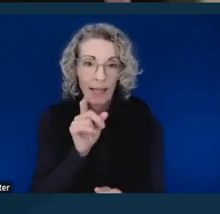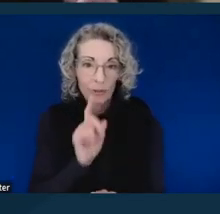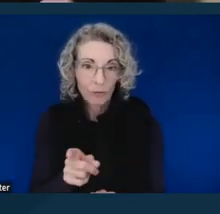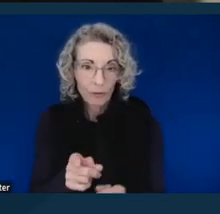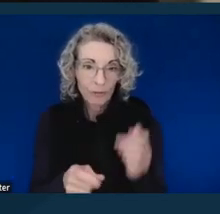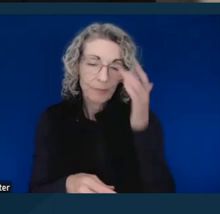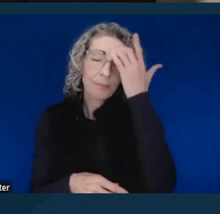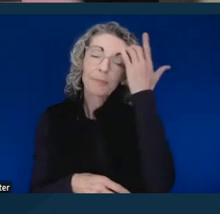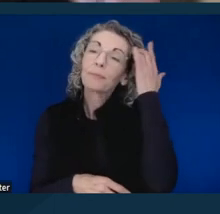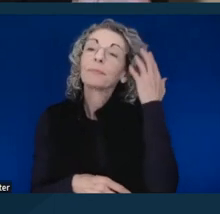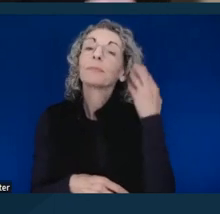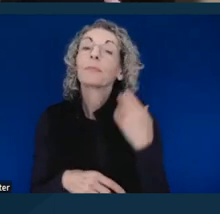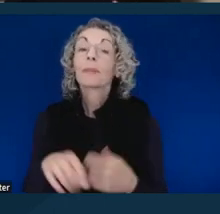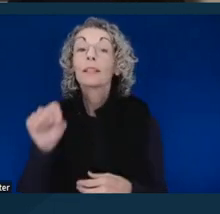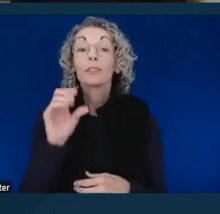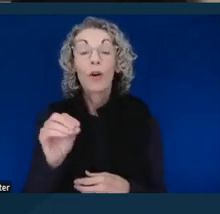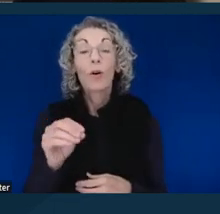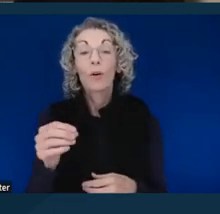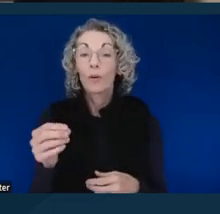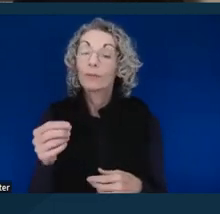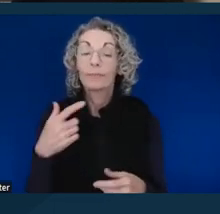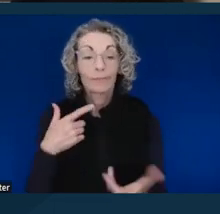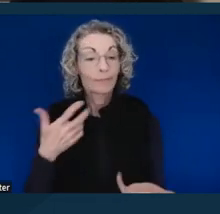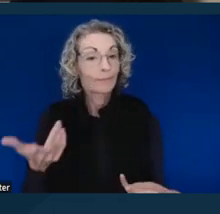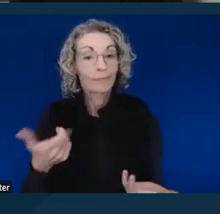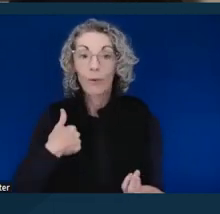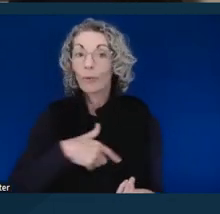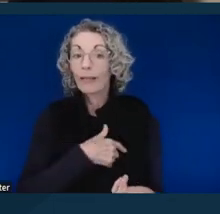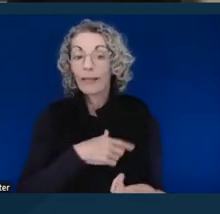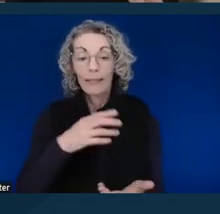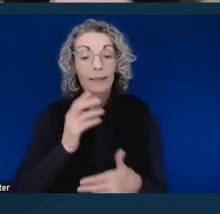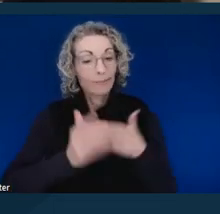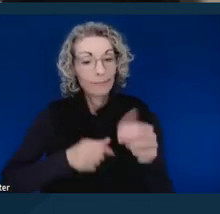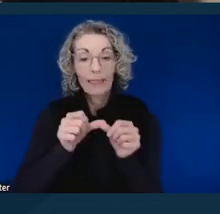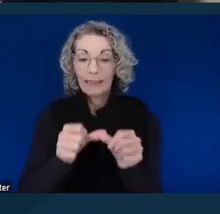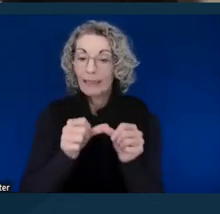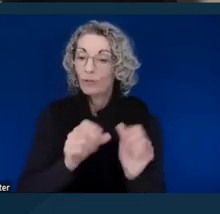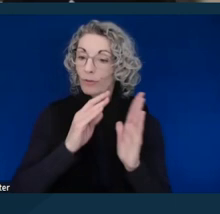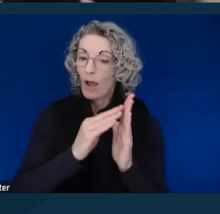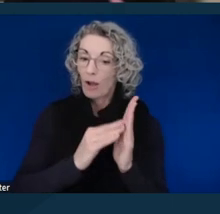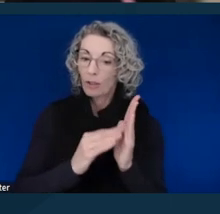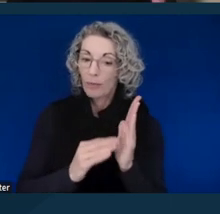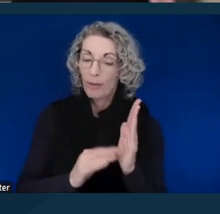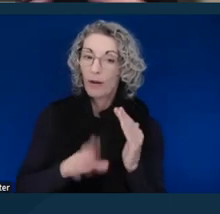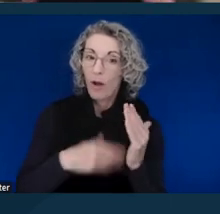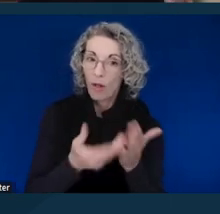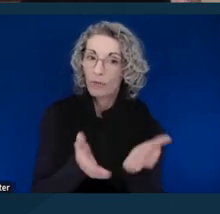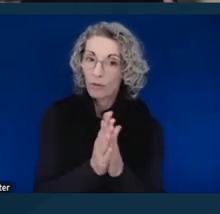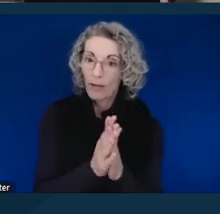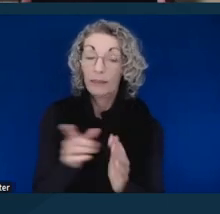So, we continued on to document all of these requests. The court actually had a form letter